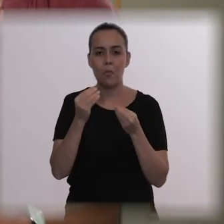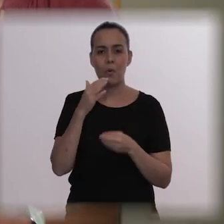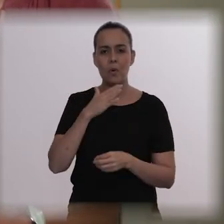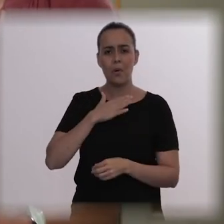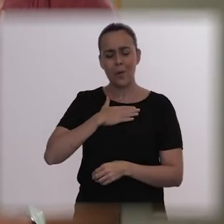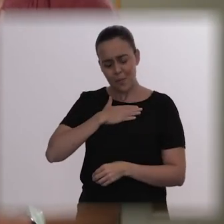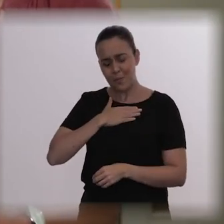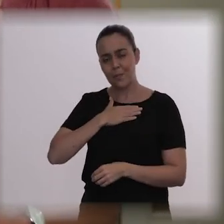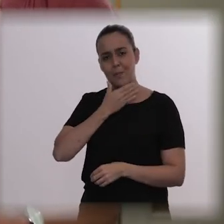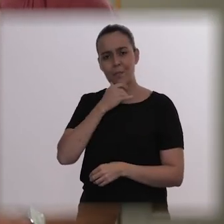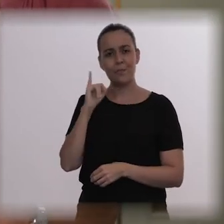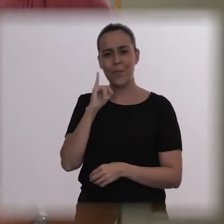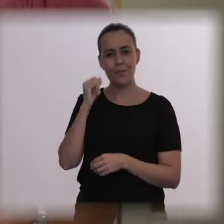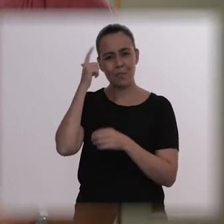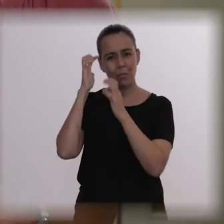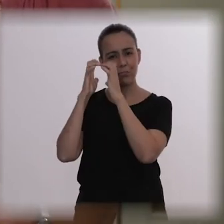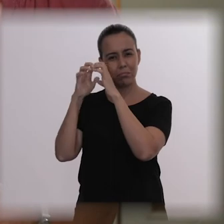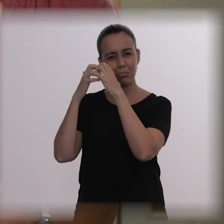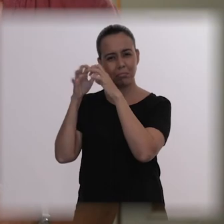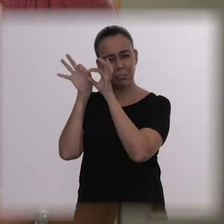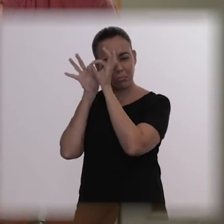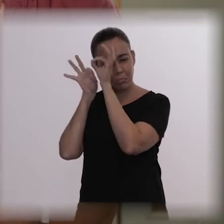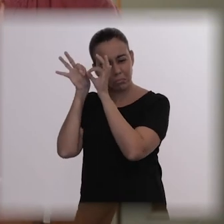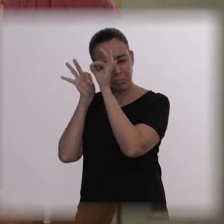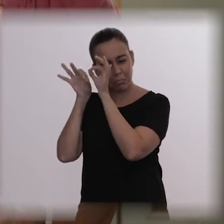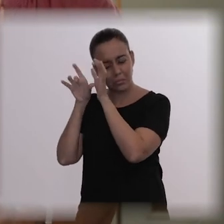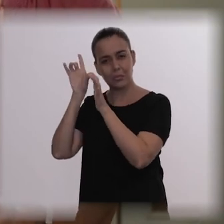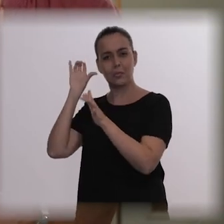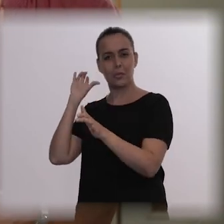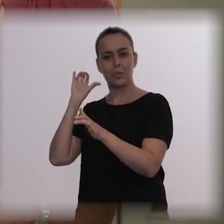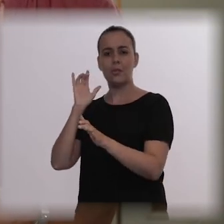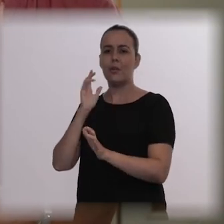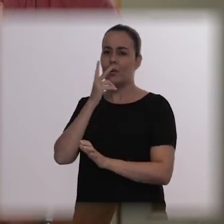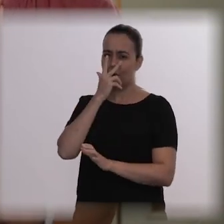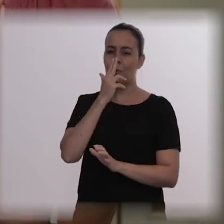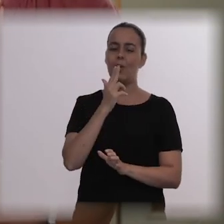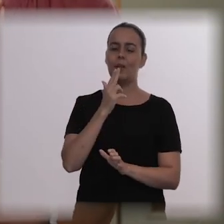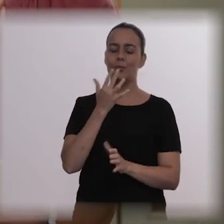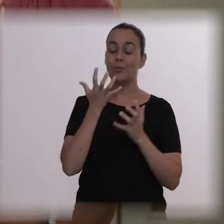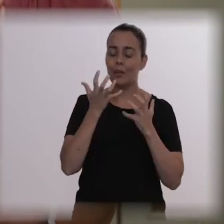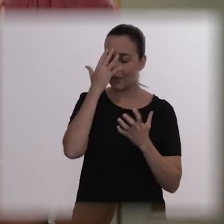speculations. I think he numbed himself with madness